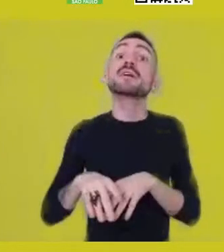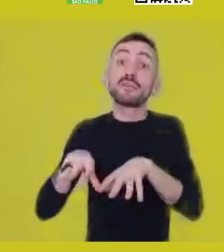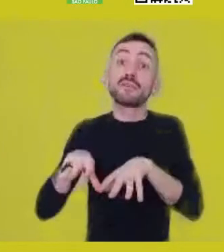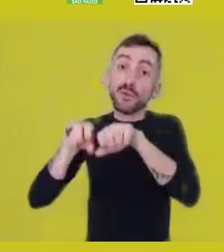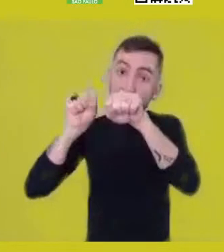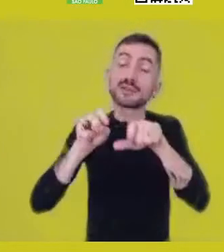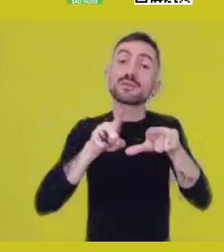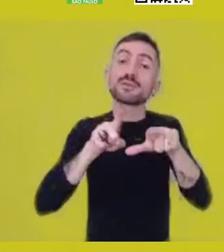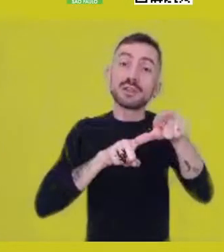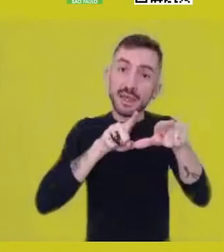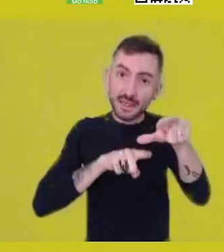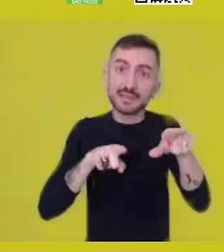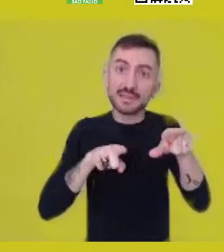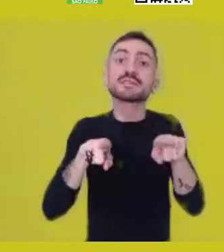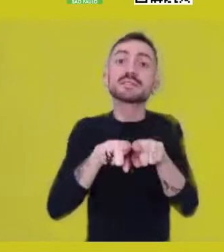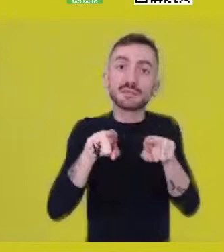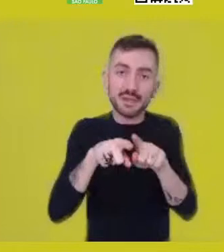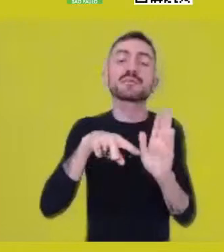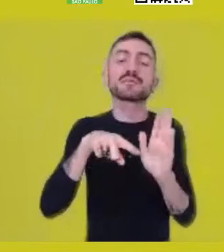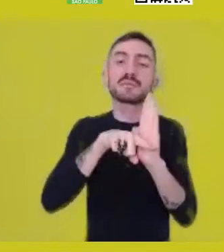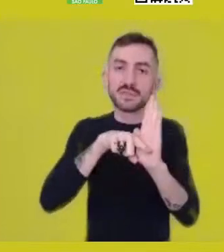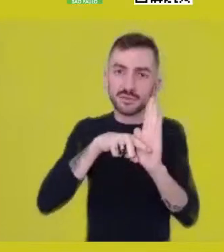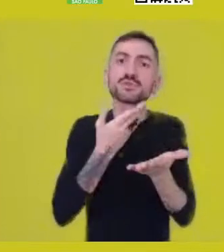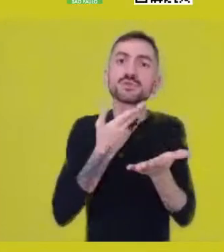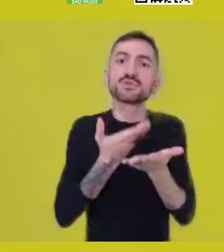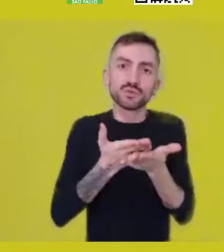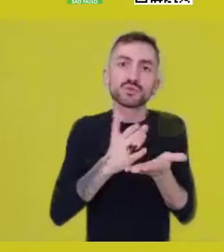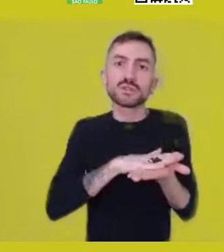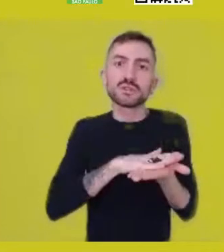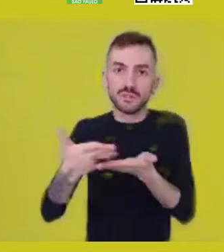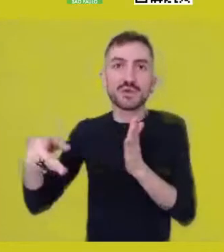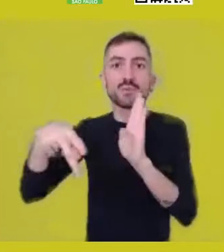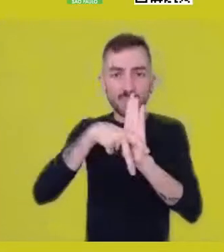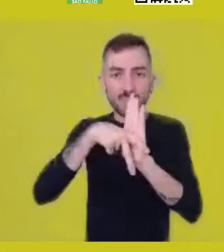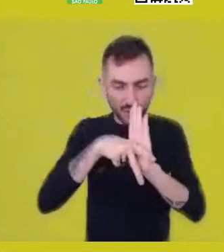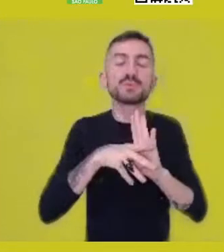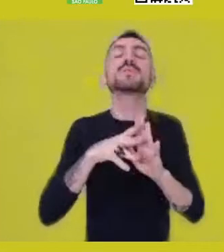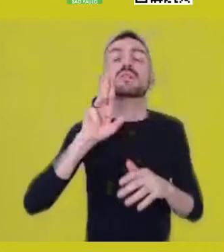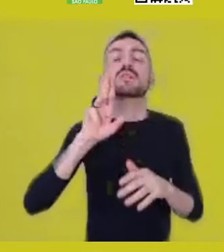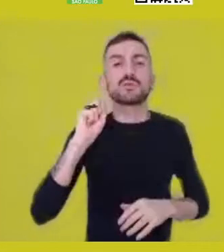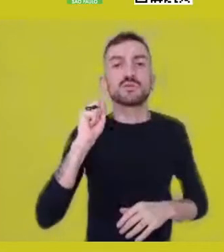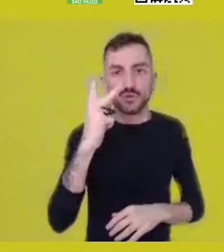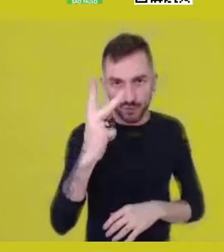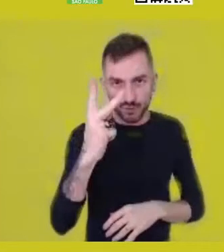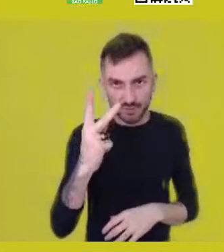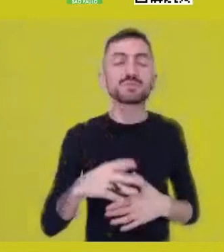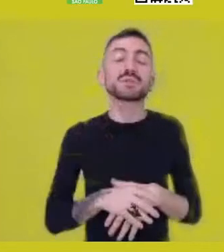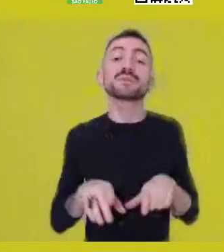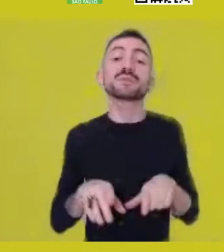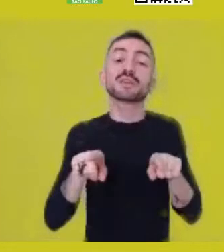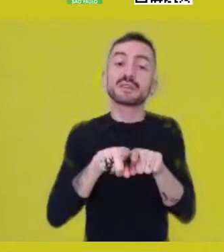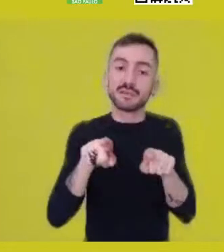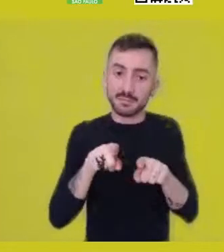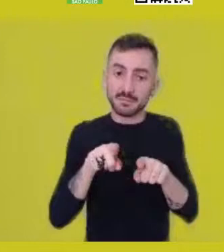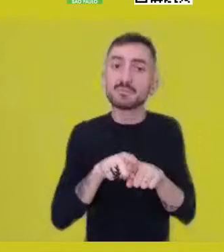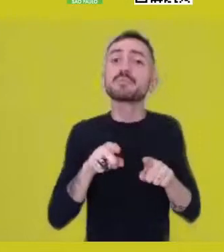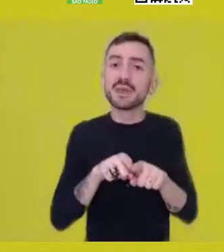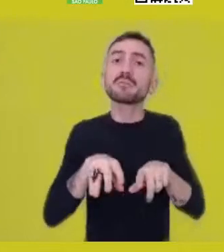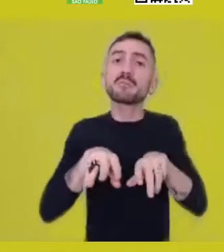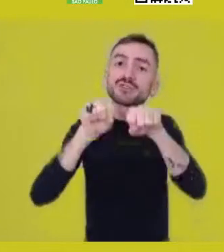at USP’s Dept. of Modern Literature’s Translation Studies Program with a degree in Philosophy at the Federal University of Bahia.